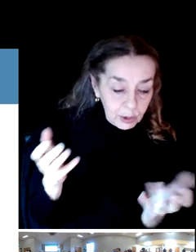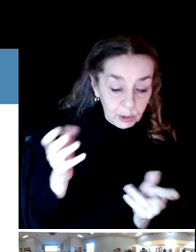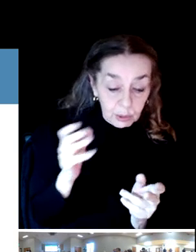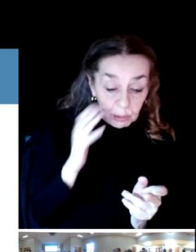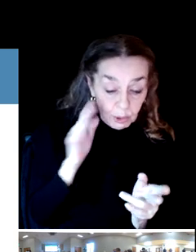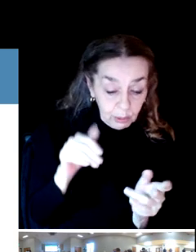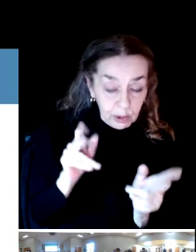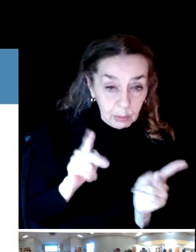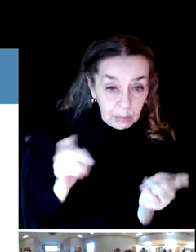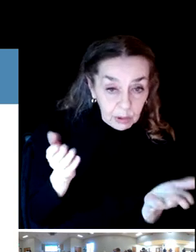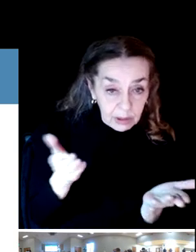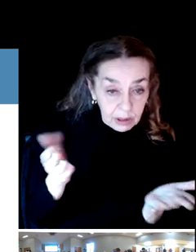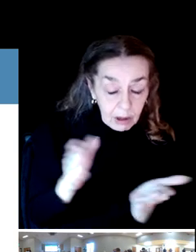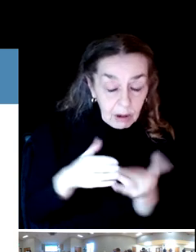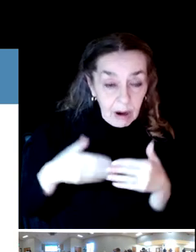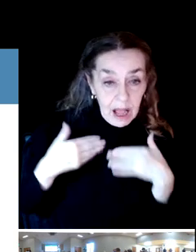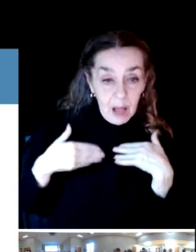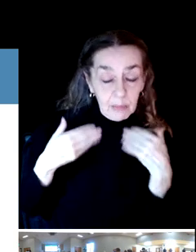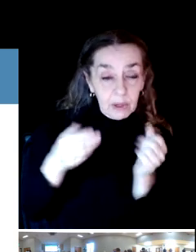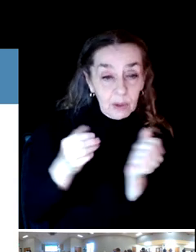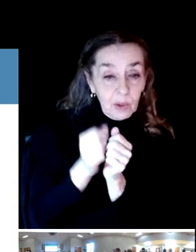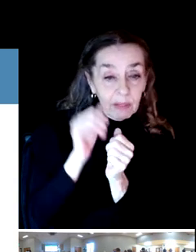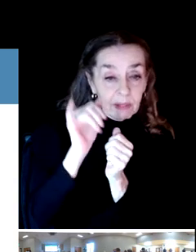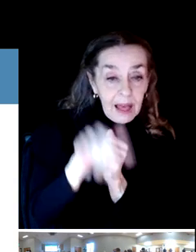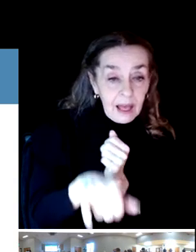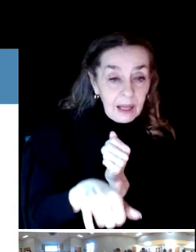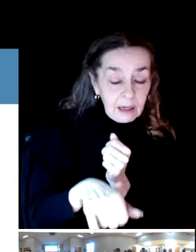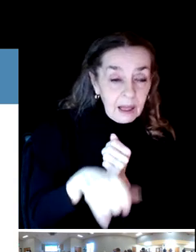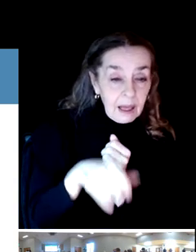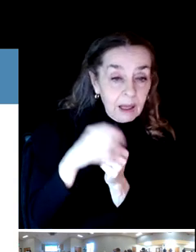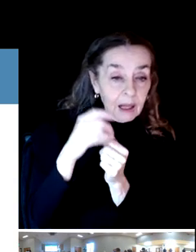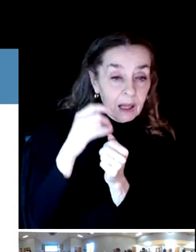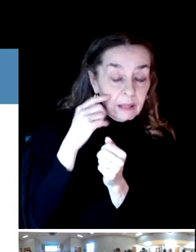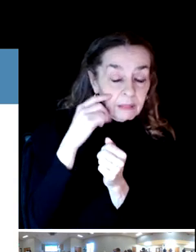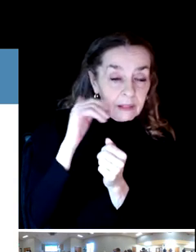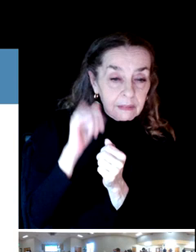it and that will complete what we think will be about a year and a half process.